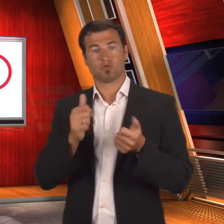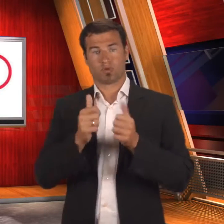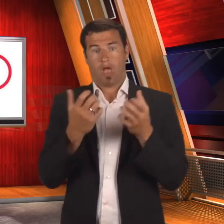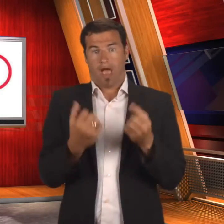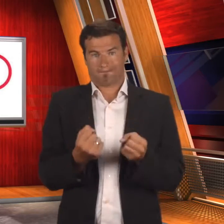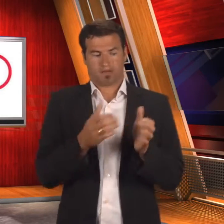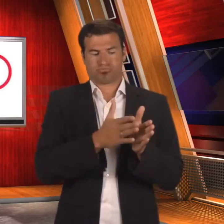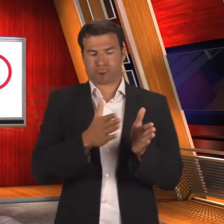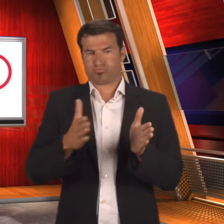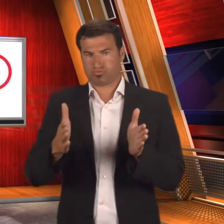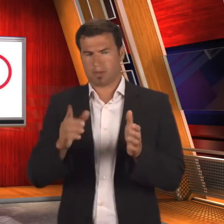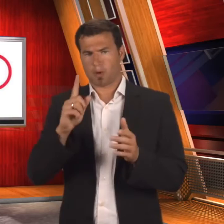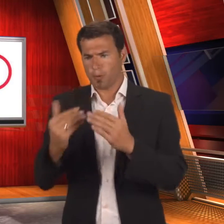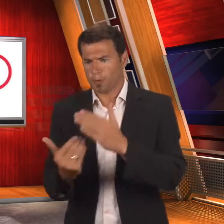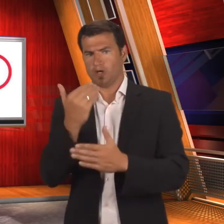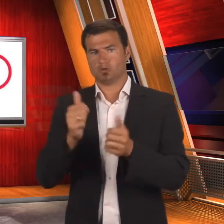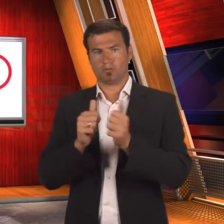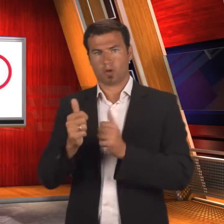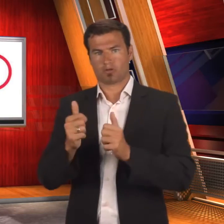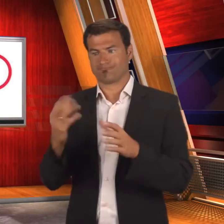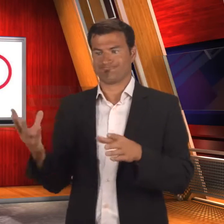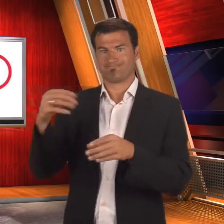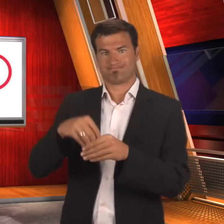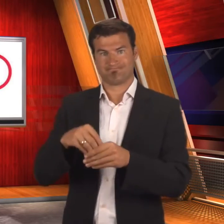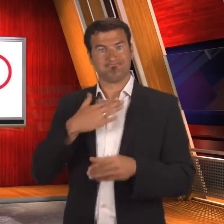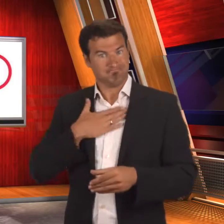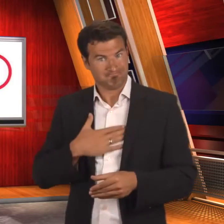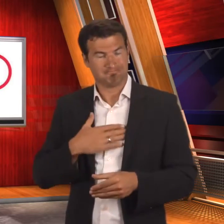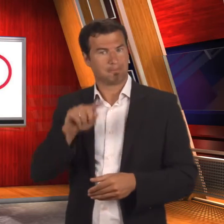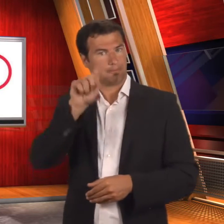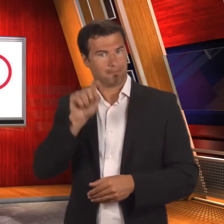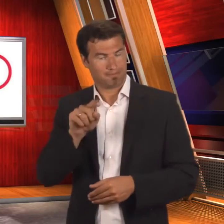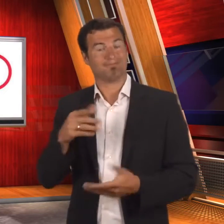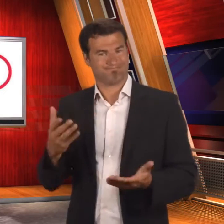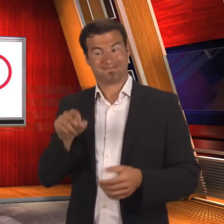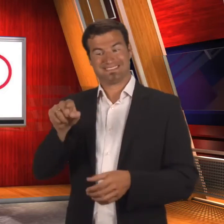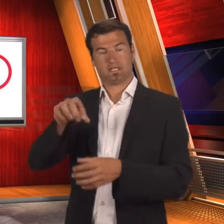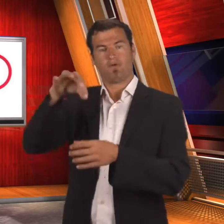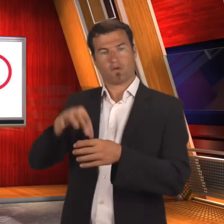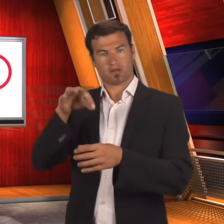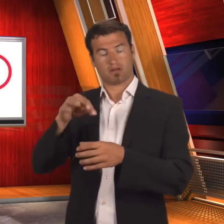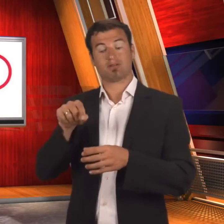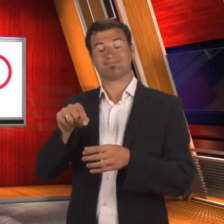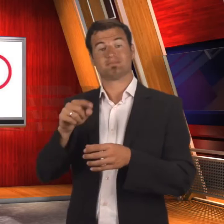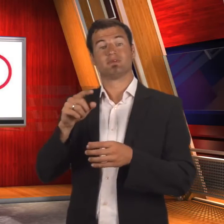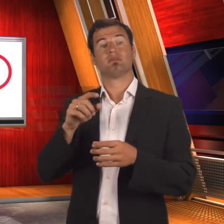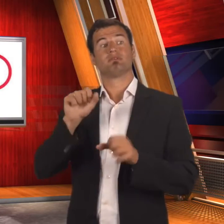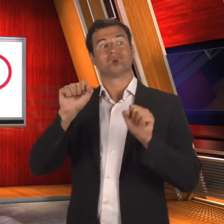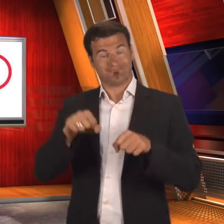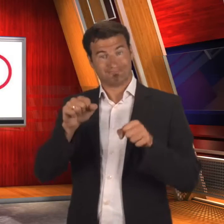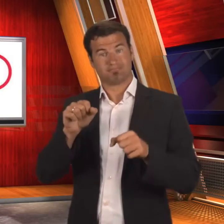new president of the IOC and will consider